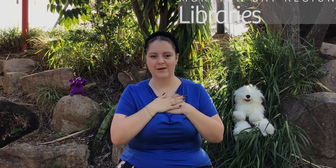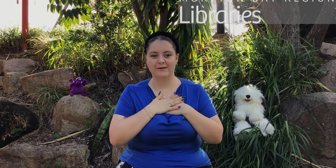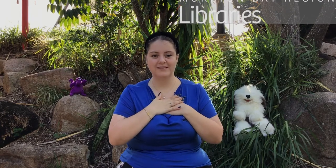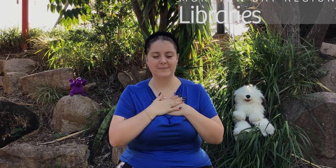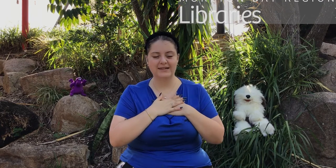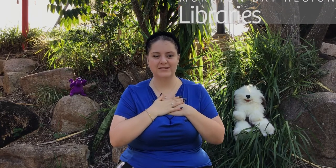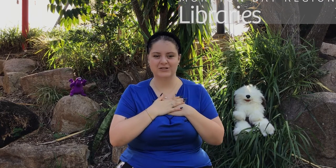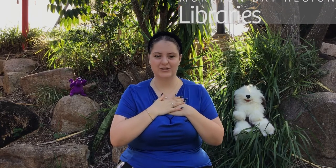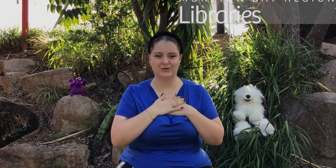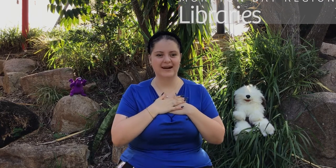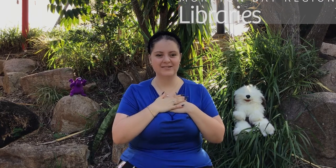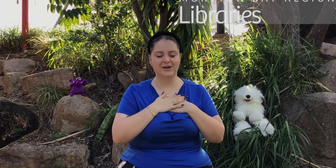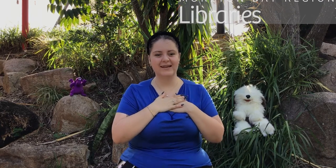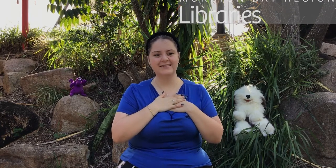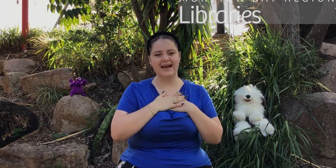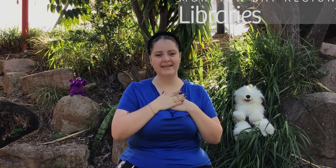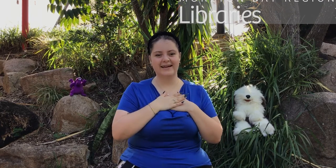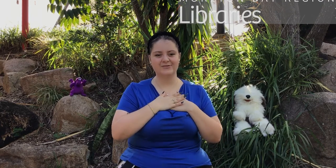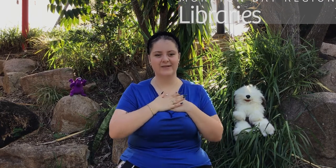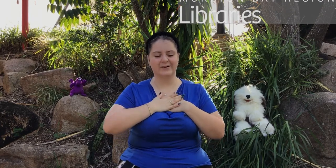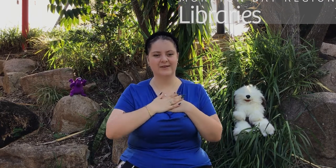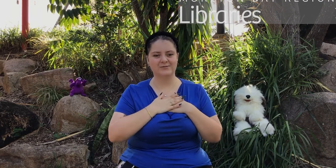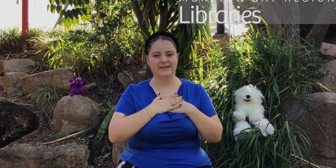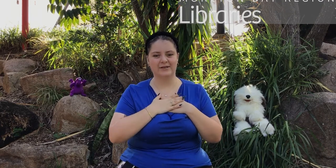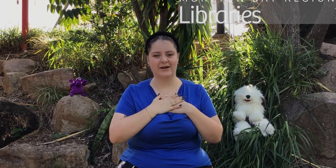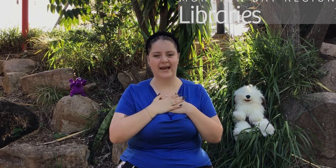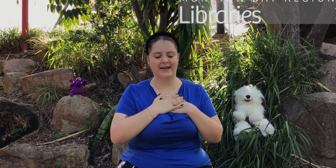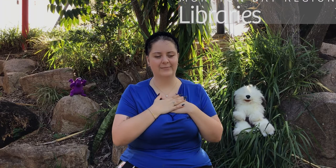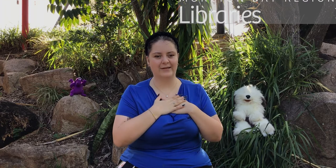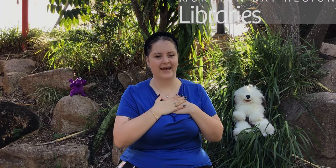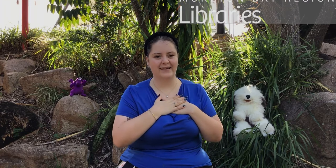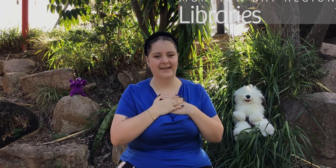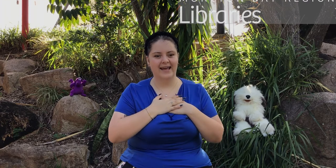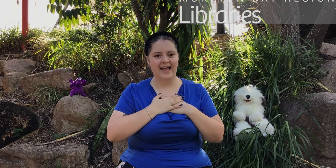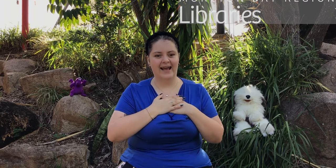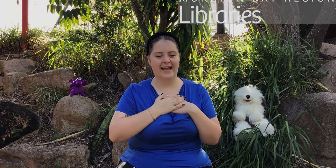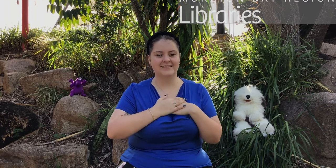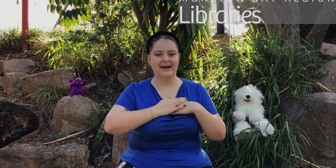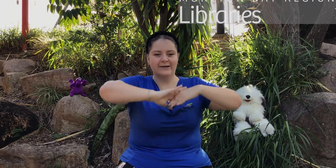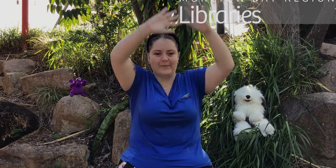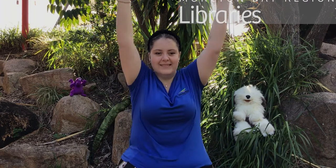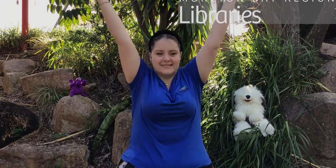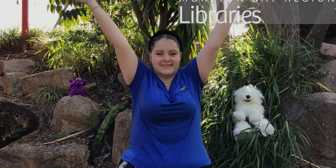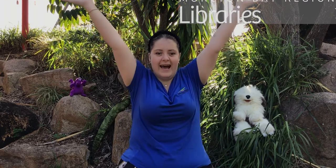We respect the traditional custodians and country on which we learn and play. Hands up in the sky!